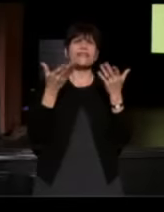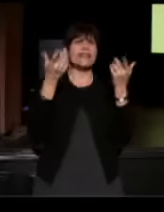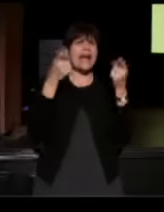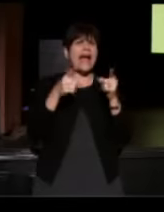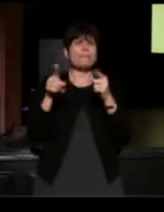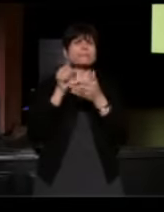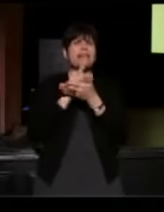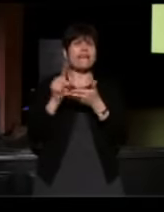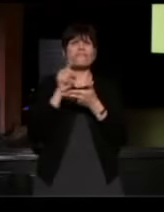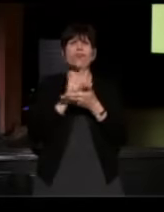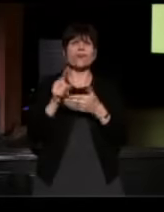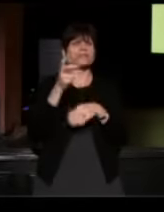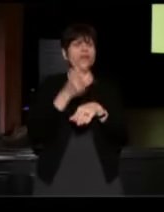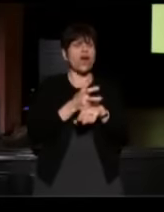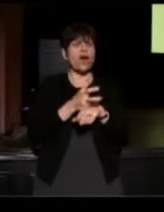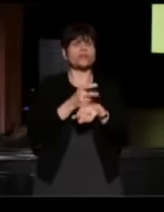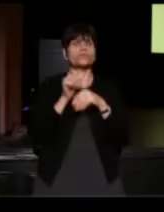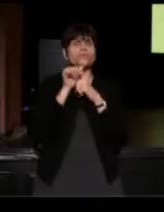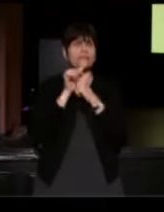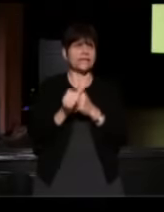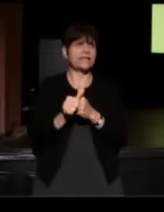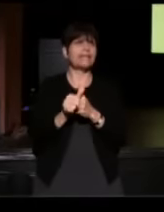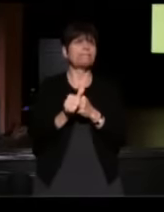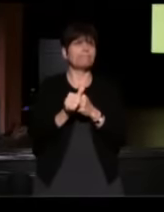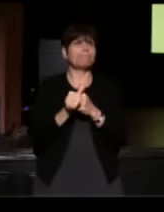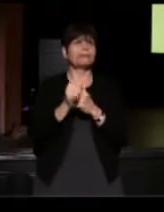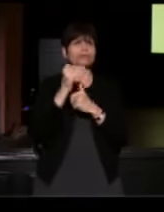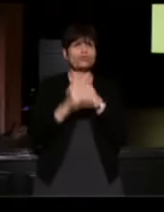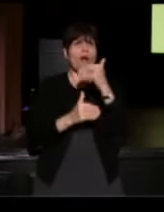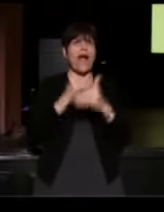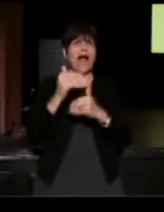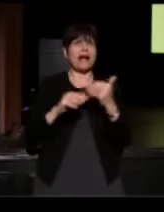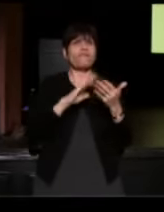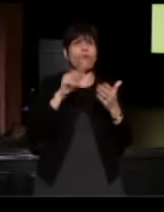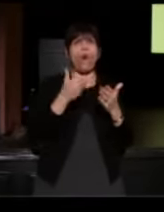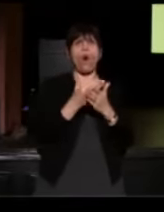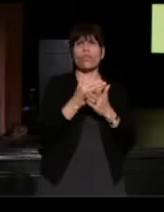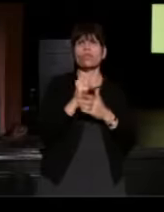it's hard to keep track of this stuff but I don't know if you remember a couple of months ago